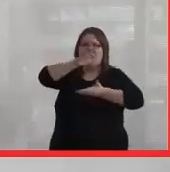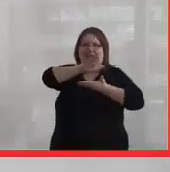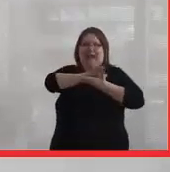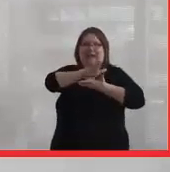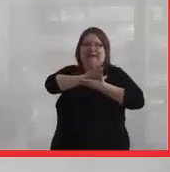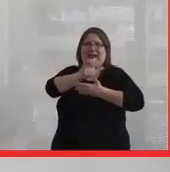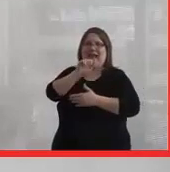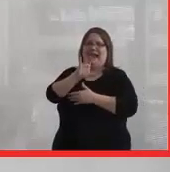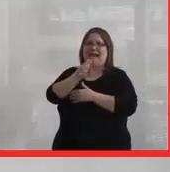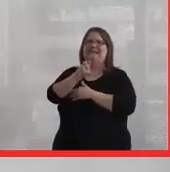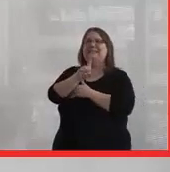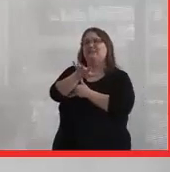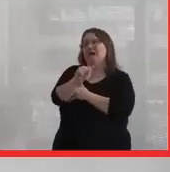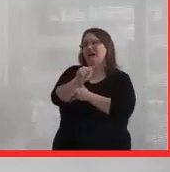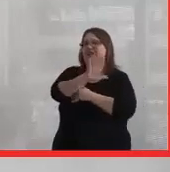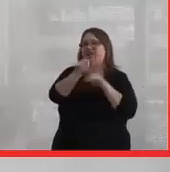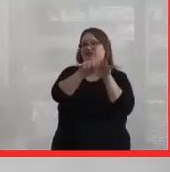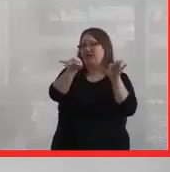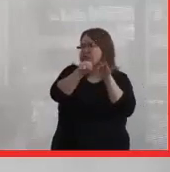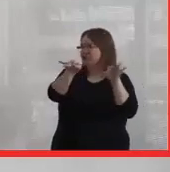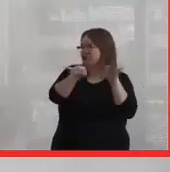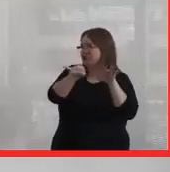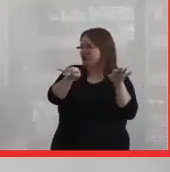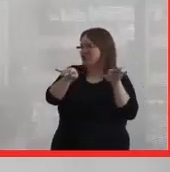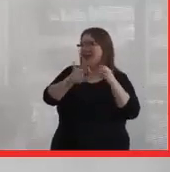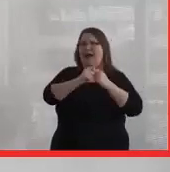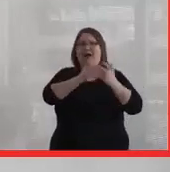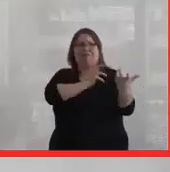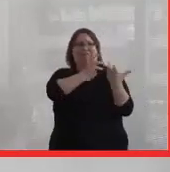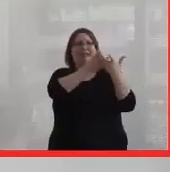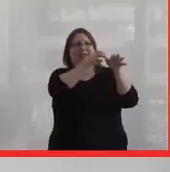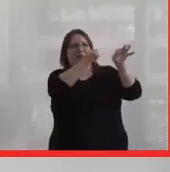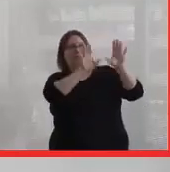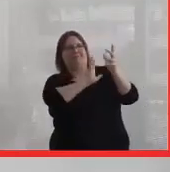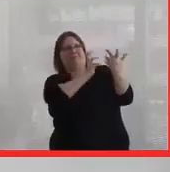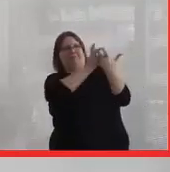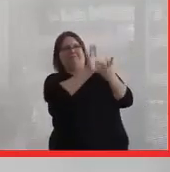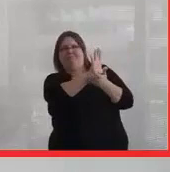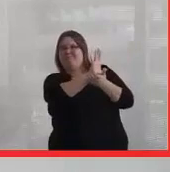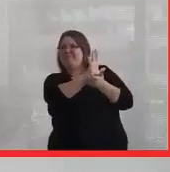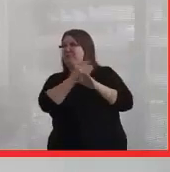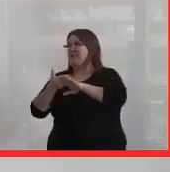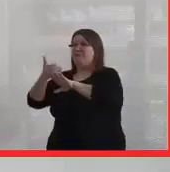and academic language and how to speak the speak. And so all of my previous education